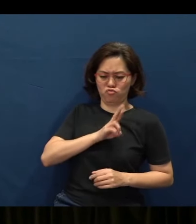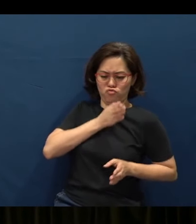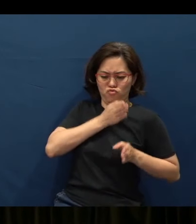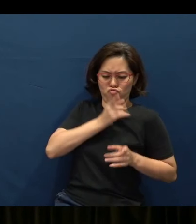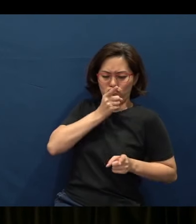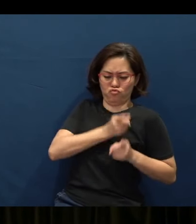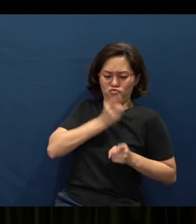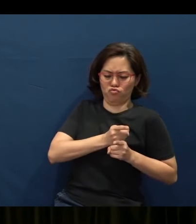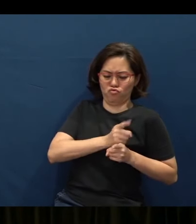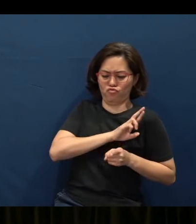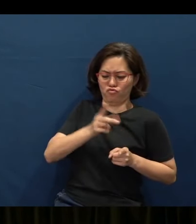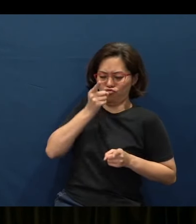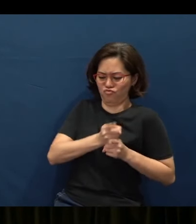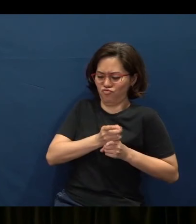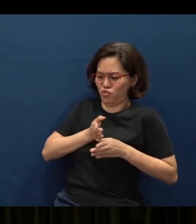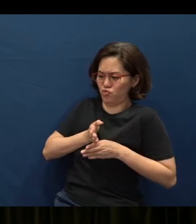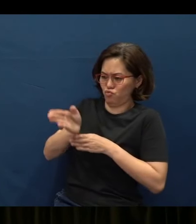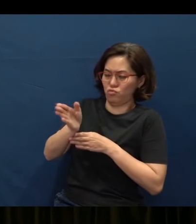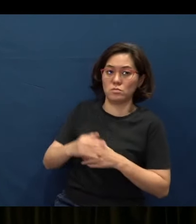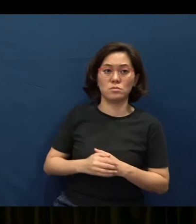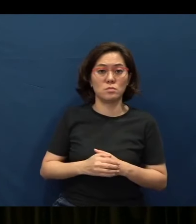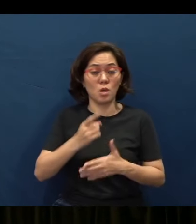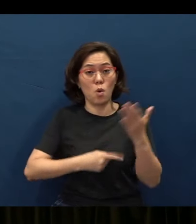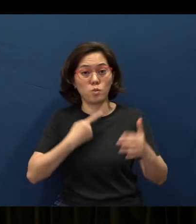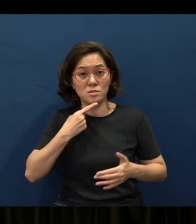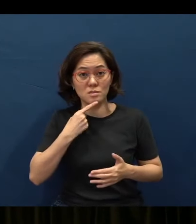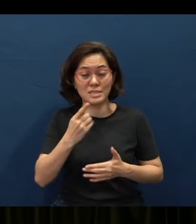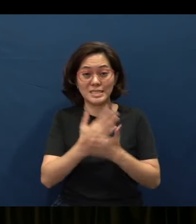that's what we are trying to say, okay, So today, if somebody comes up to you later